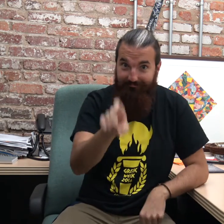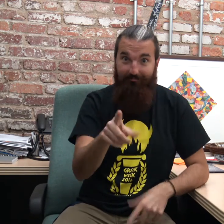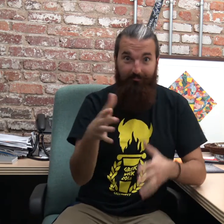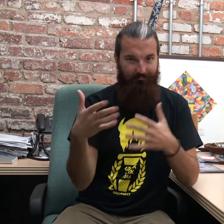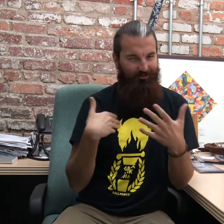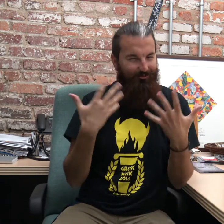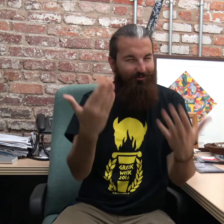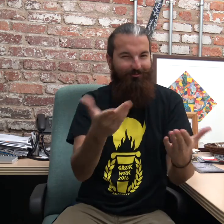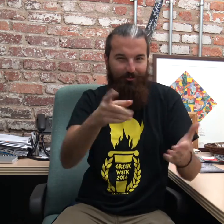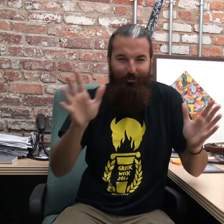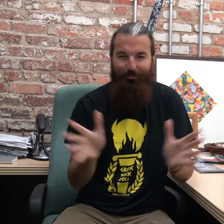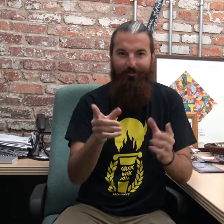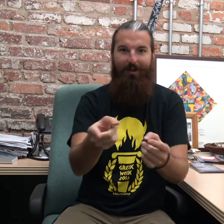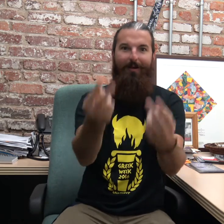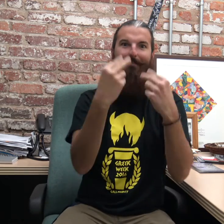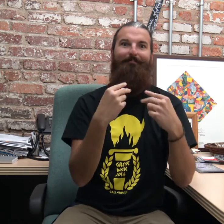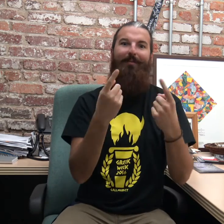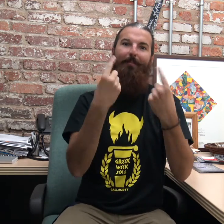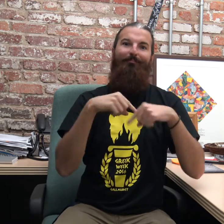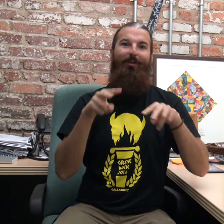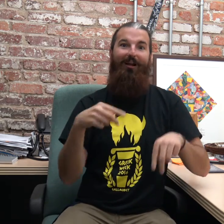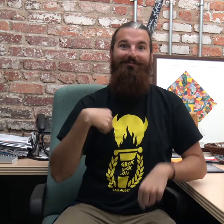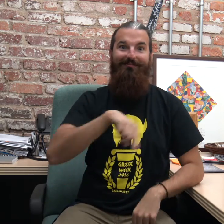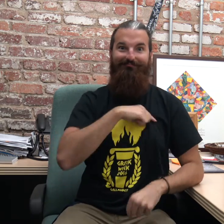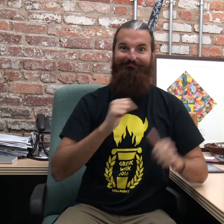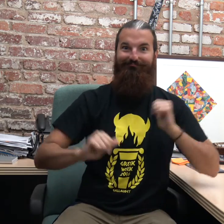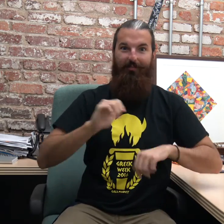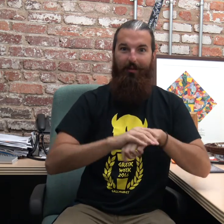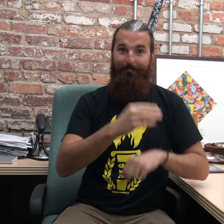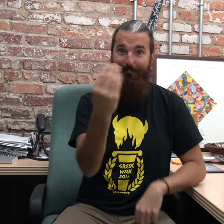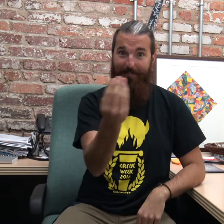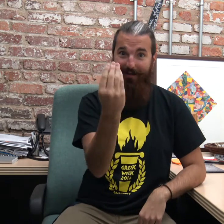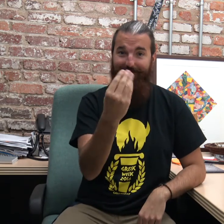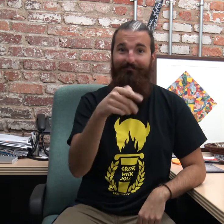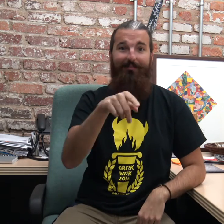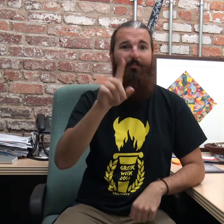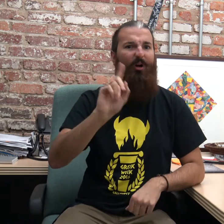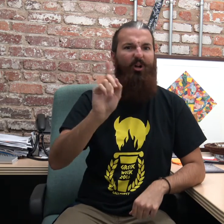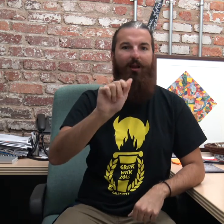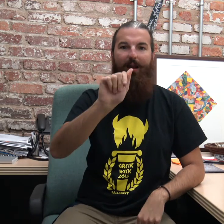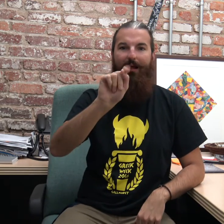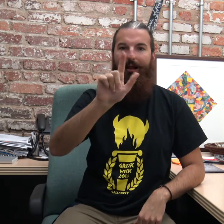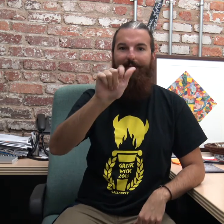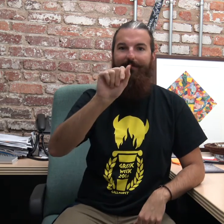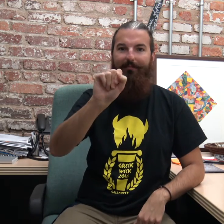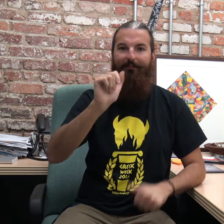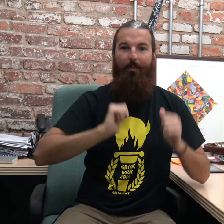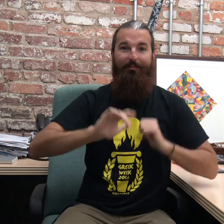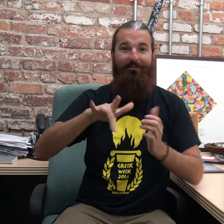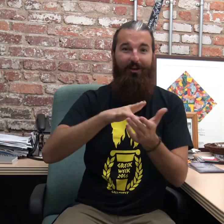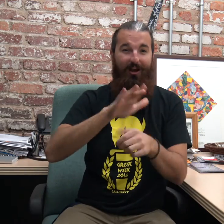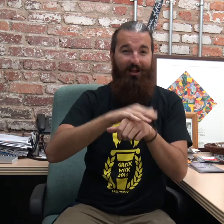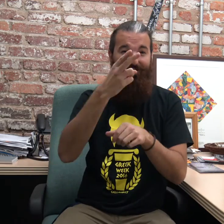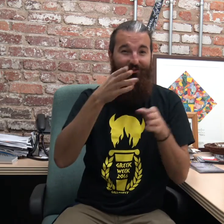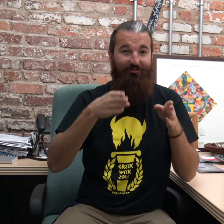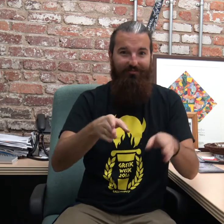I encourage you to come watch us perform on Monday. Where? Atlas Performing Center on H Street